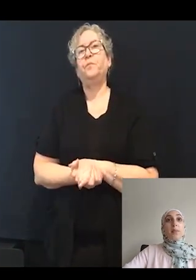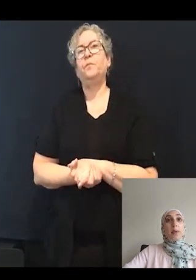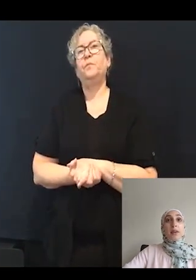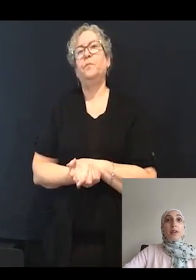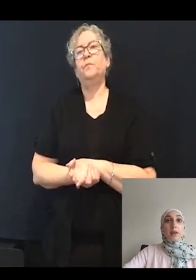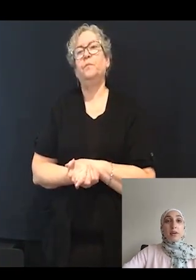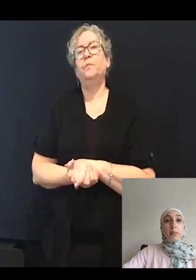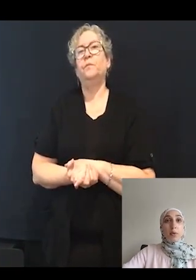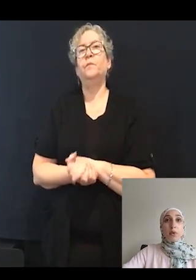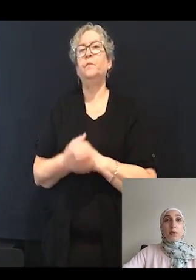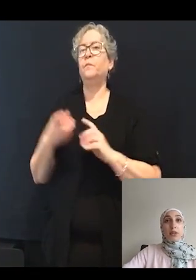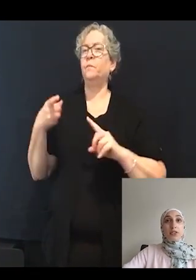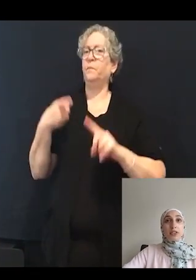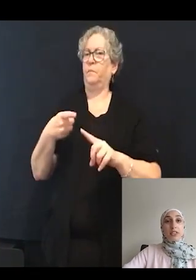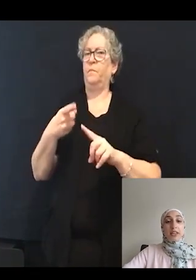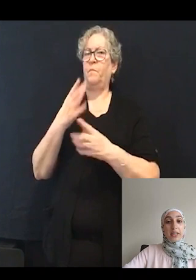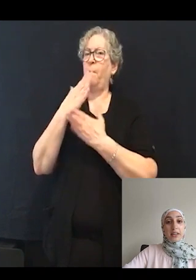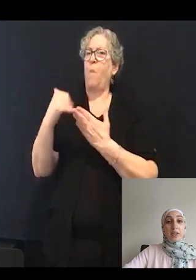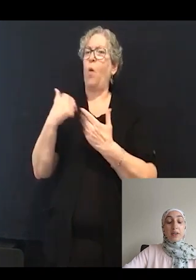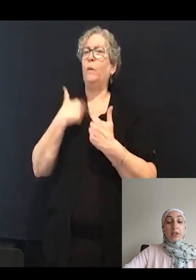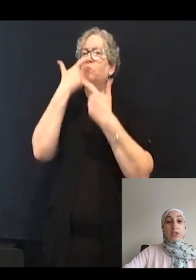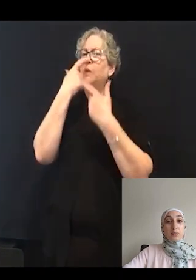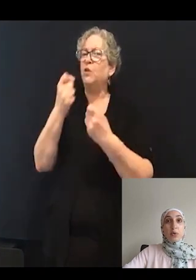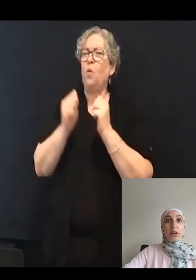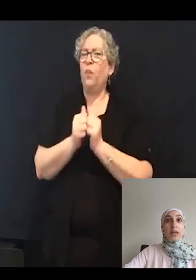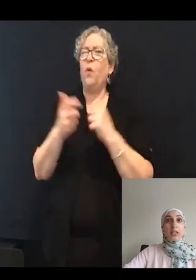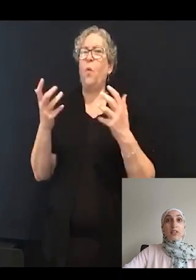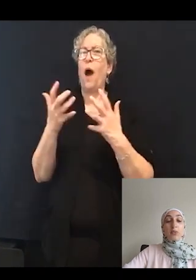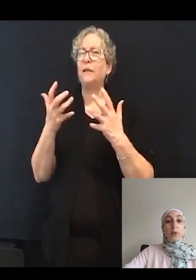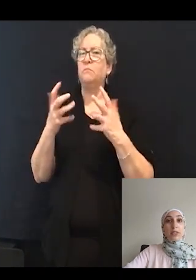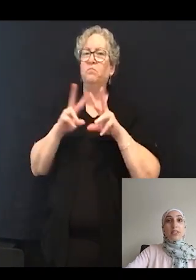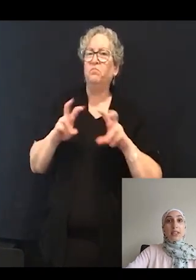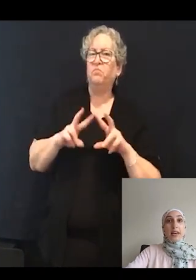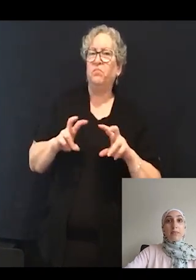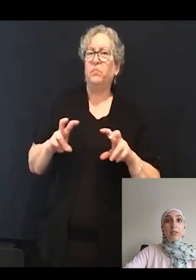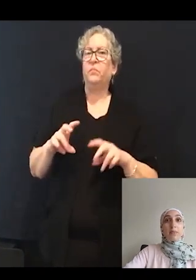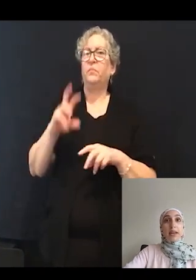The main component we were interested in exploring is the ribbon synapse.